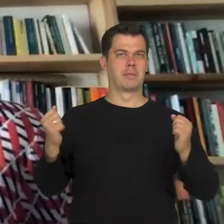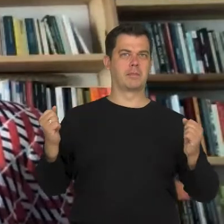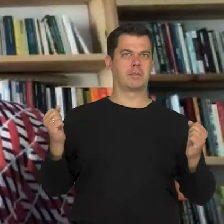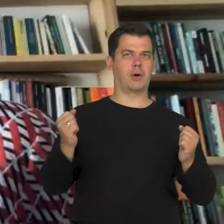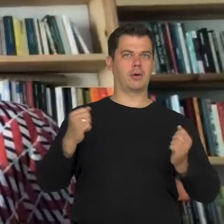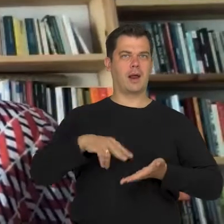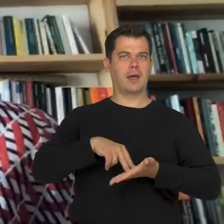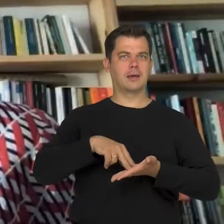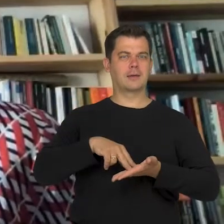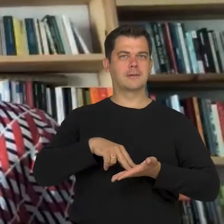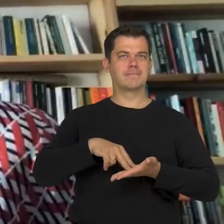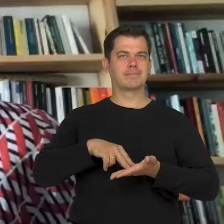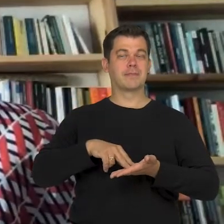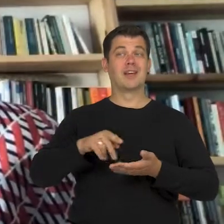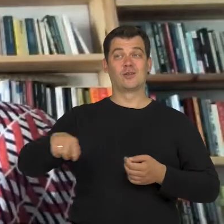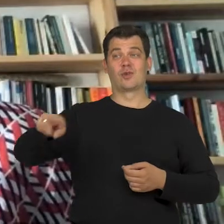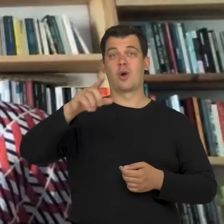I mean images among those rejected ones.